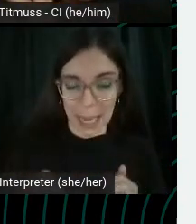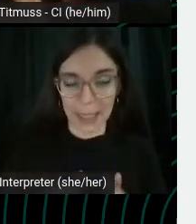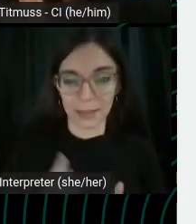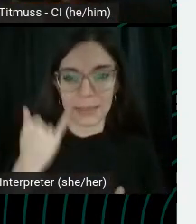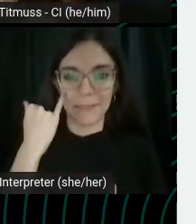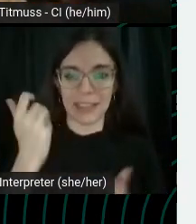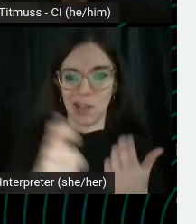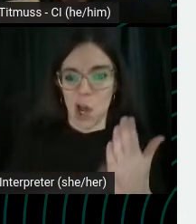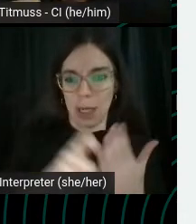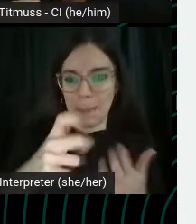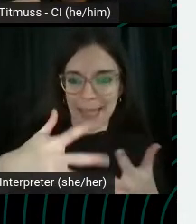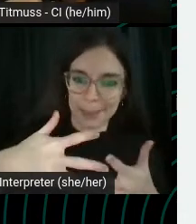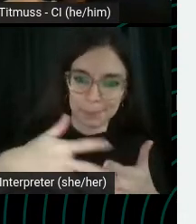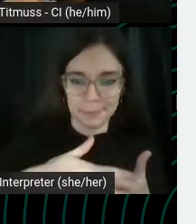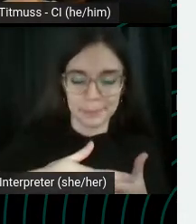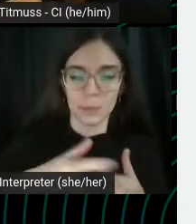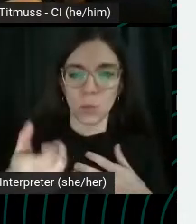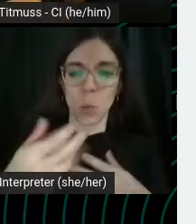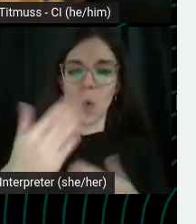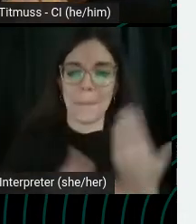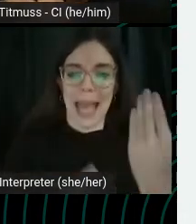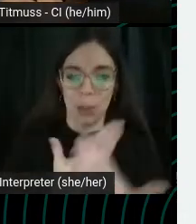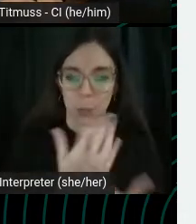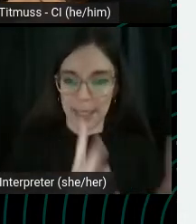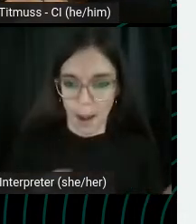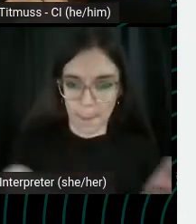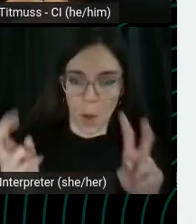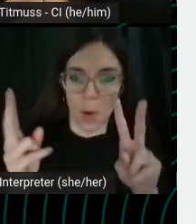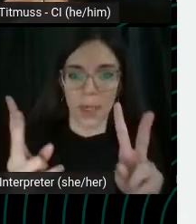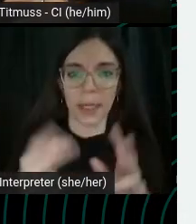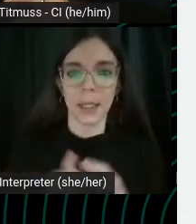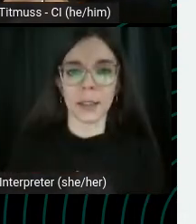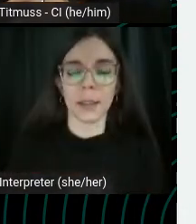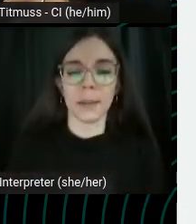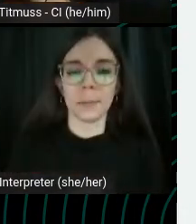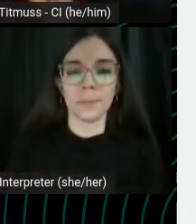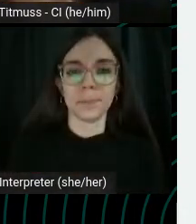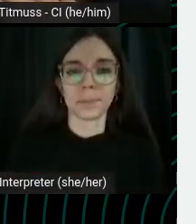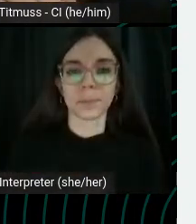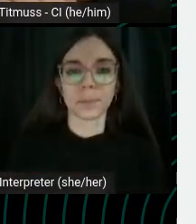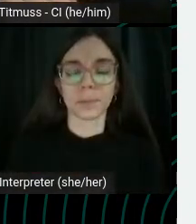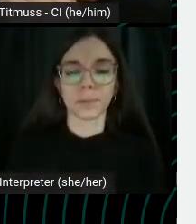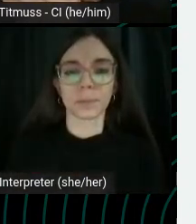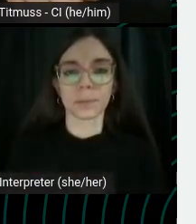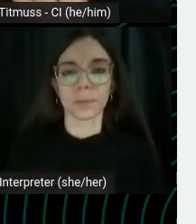manually uploading them and you are and like formatting that in like a